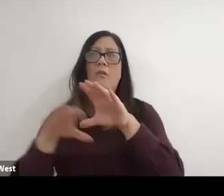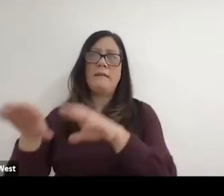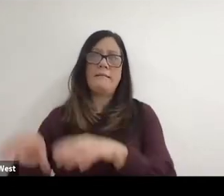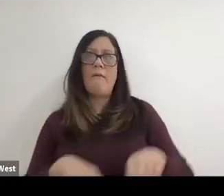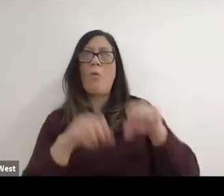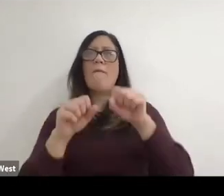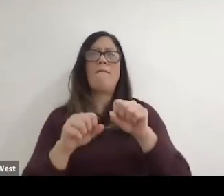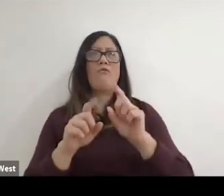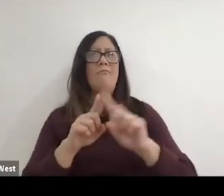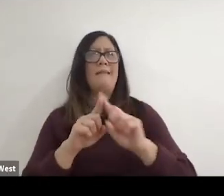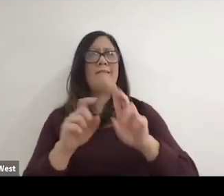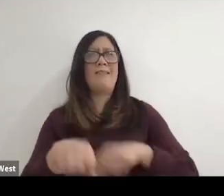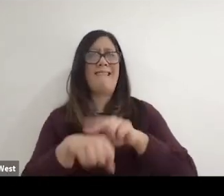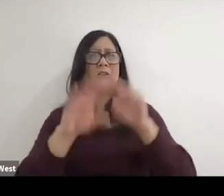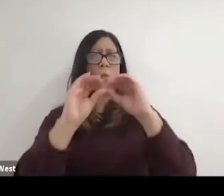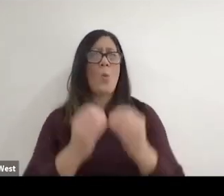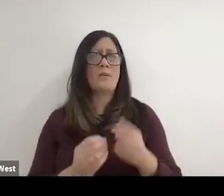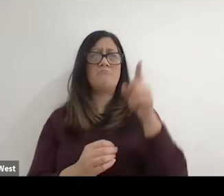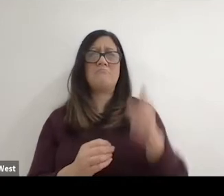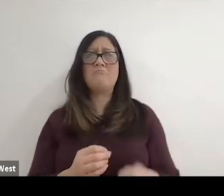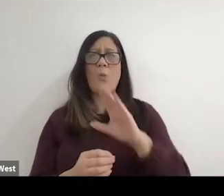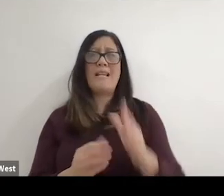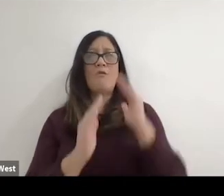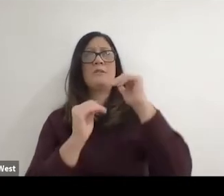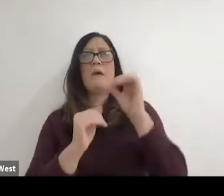the different national organizations. We just didn't. You know,